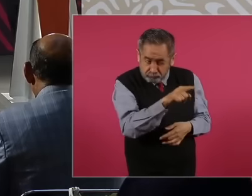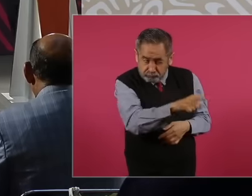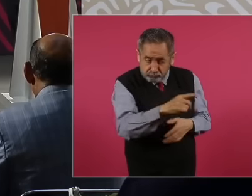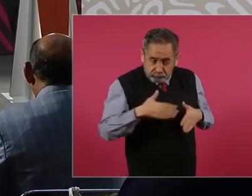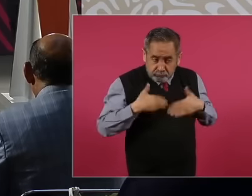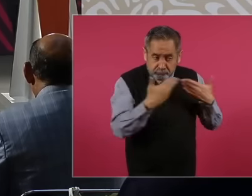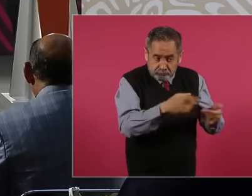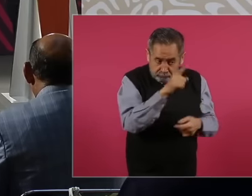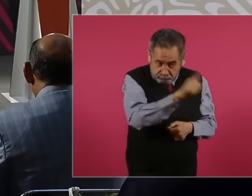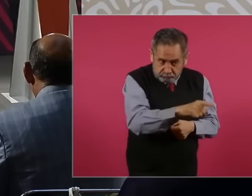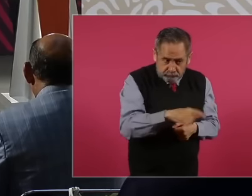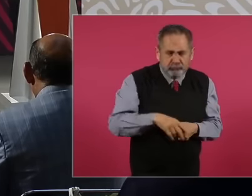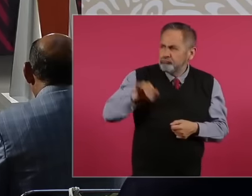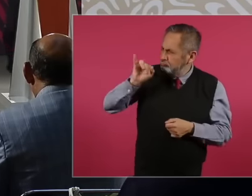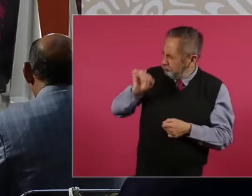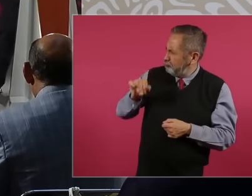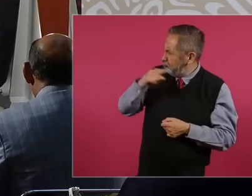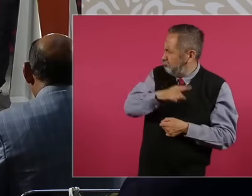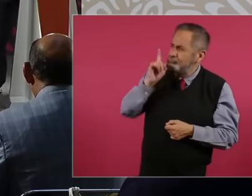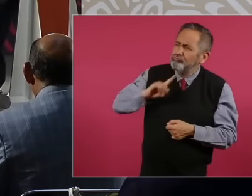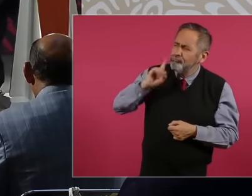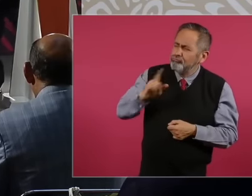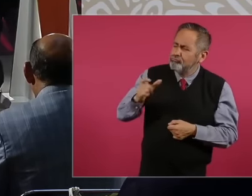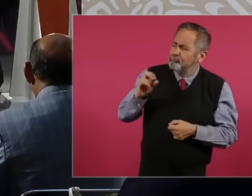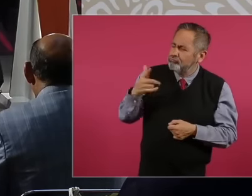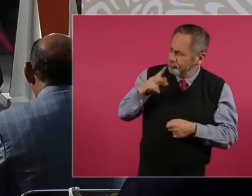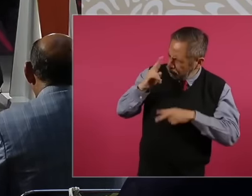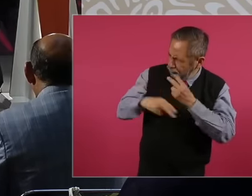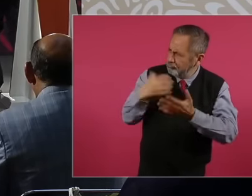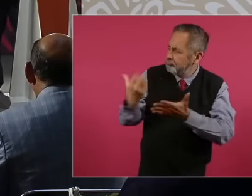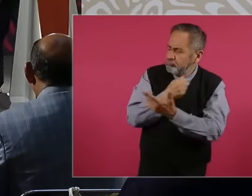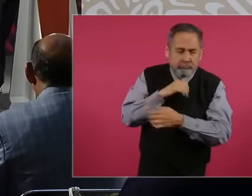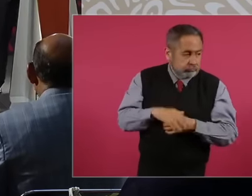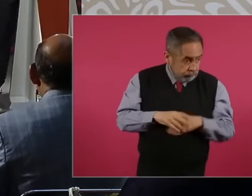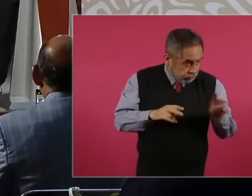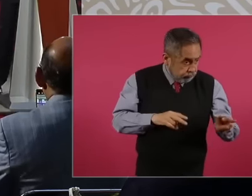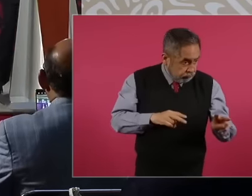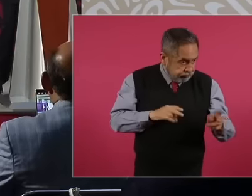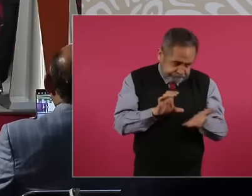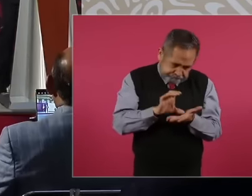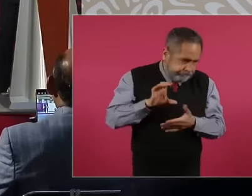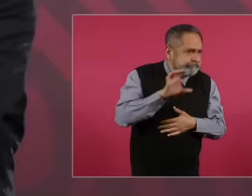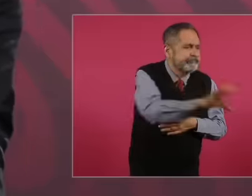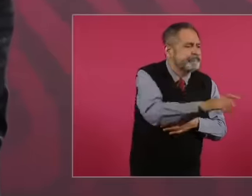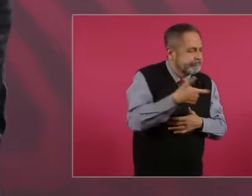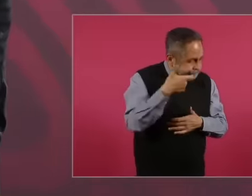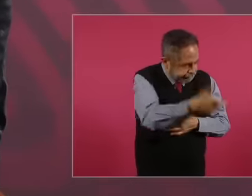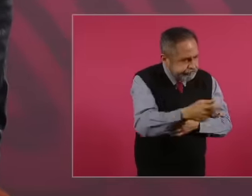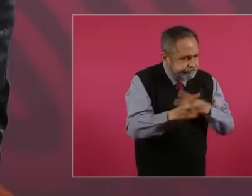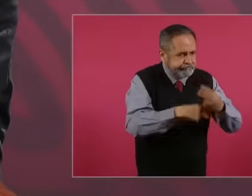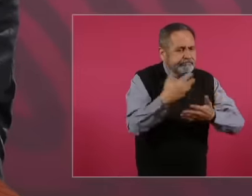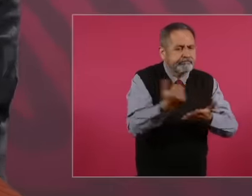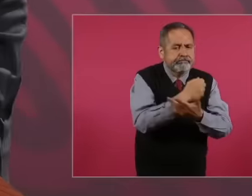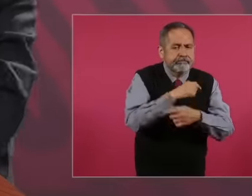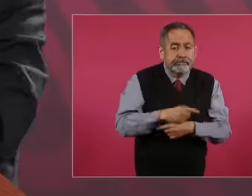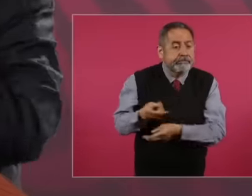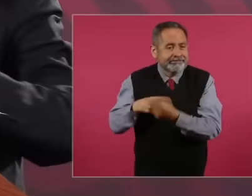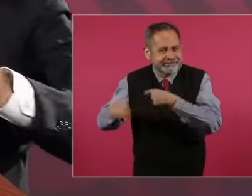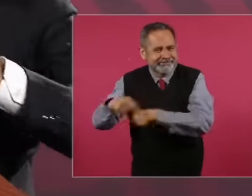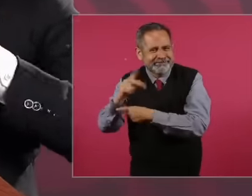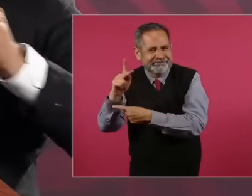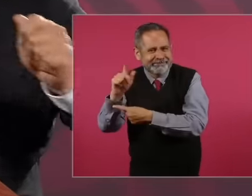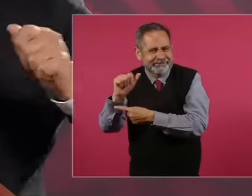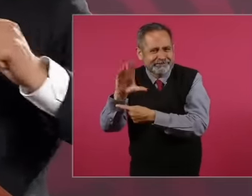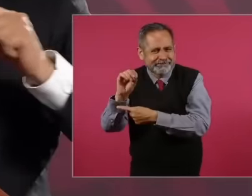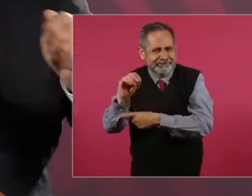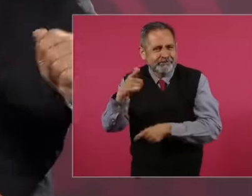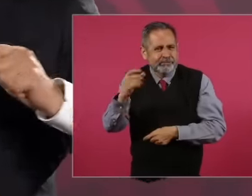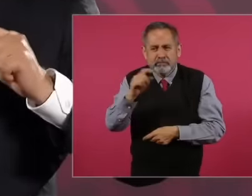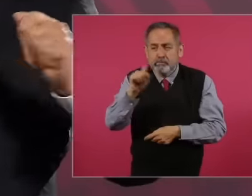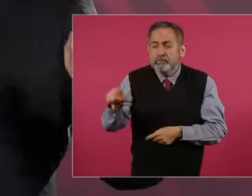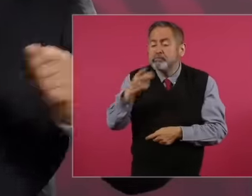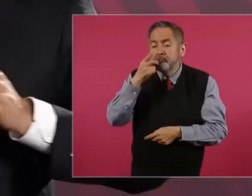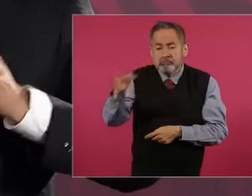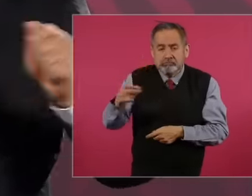that many even contributed ,